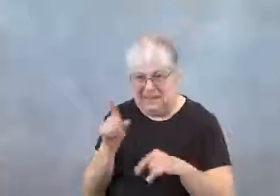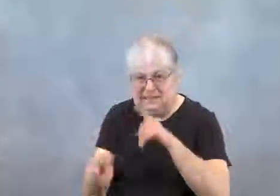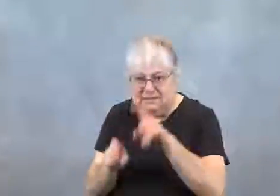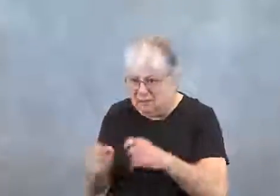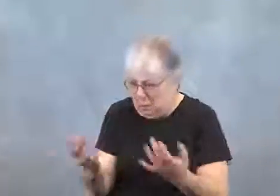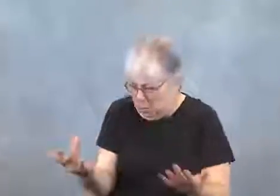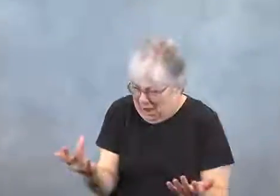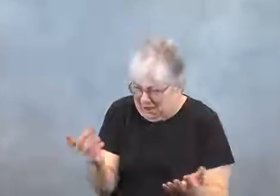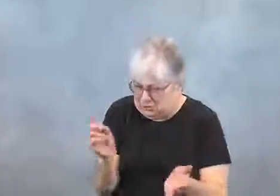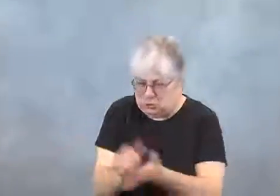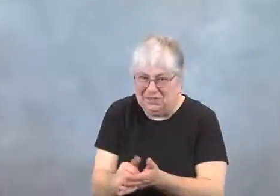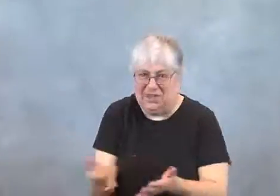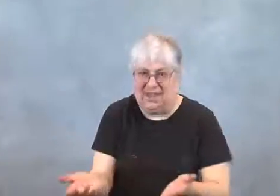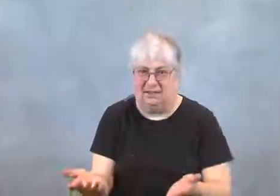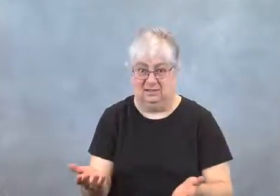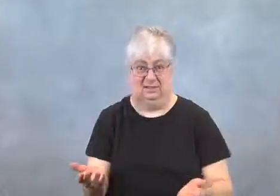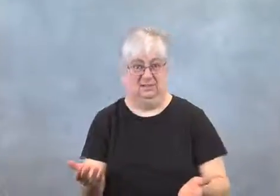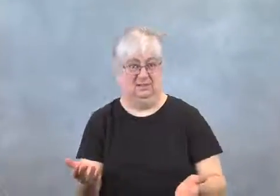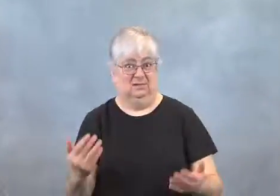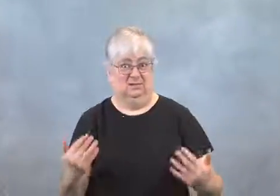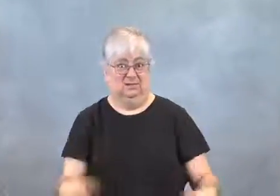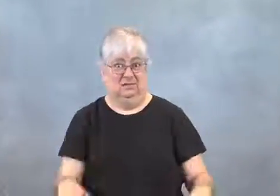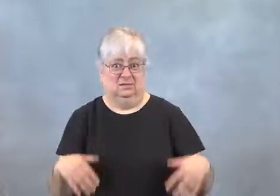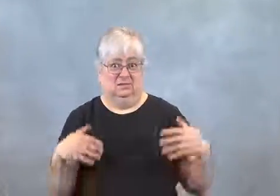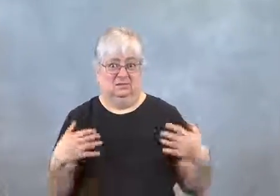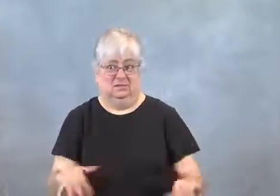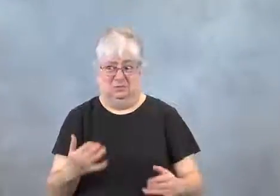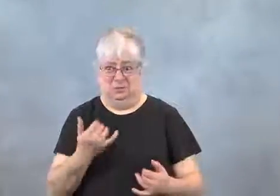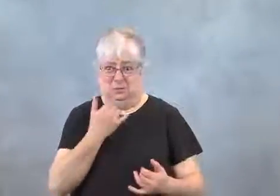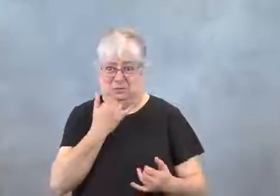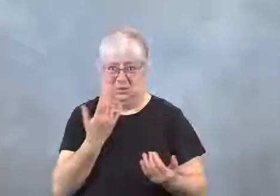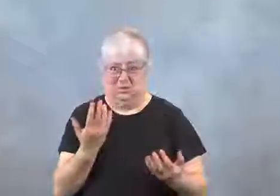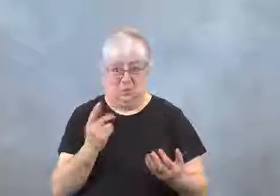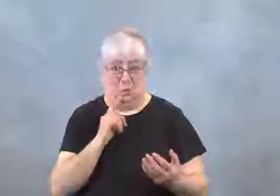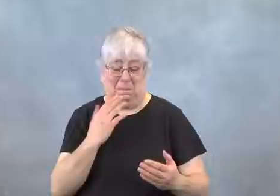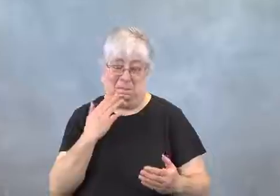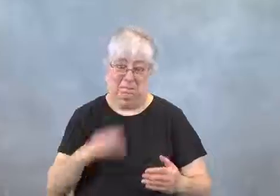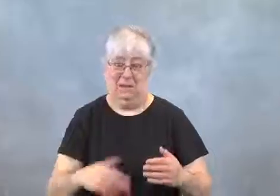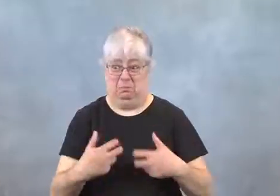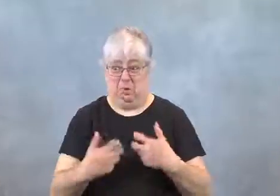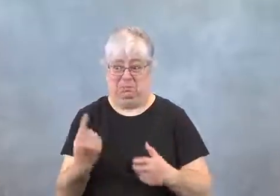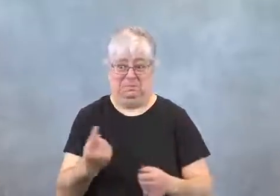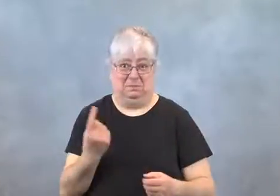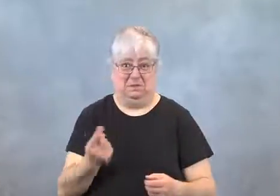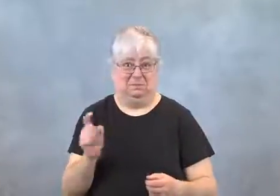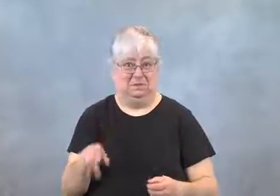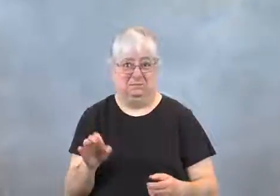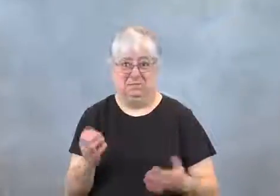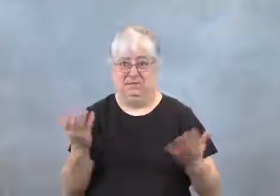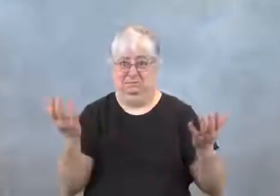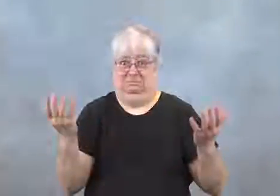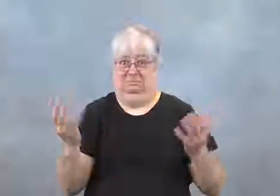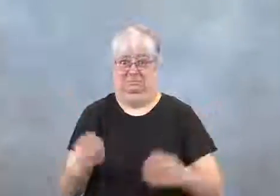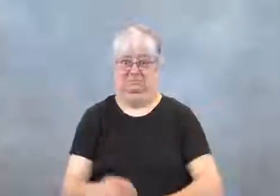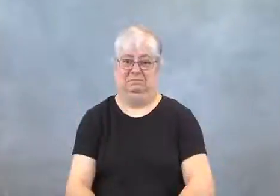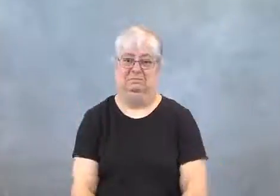They want to ask him why he did what he did. He must have had a really serious problem.